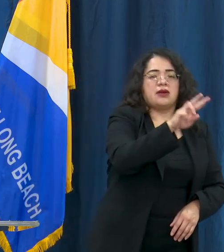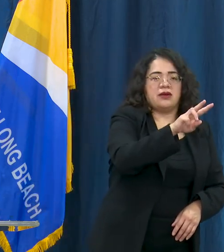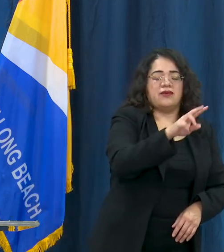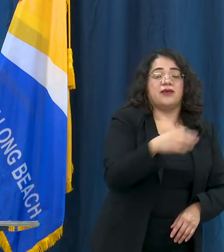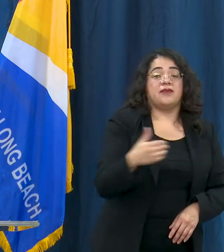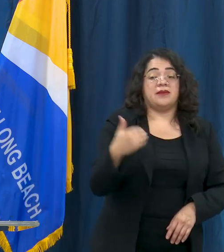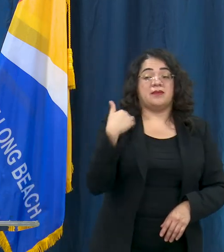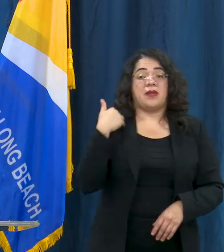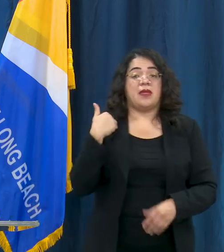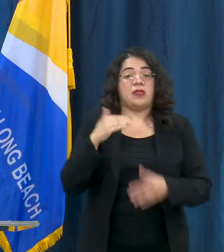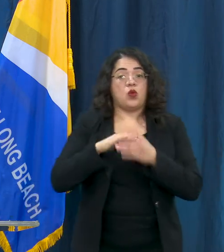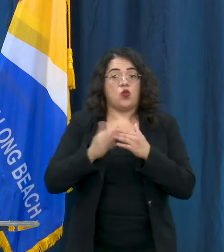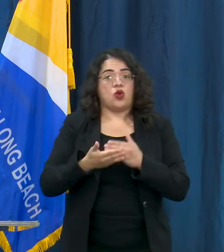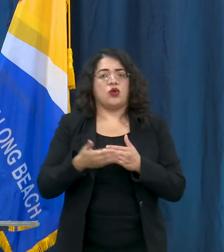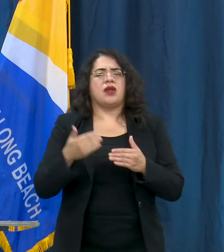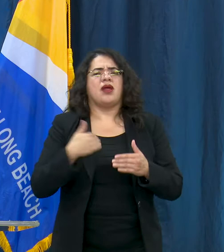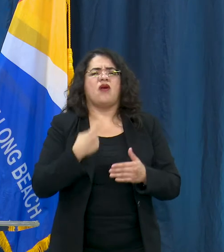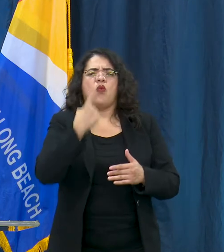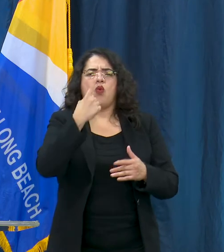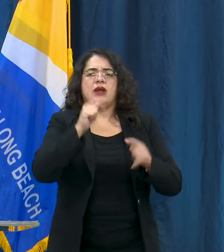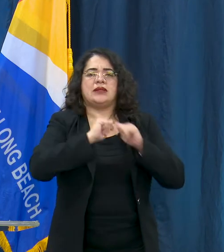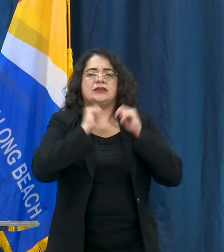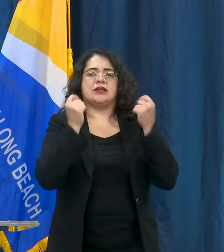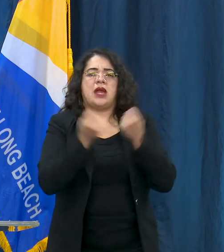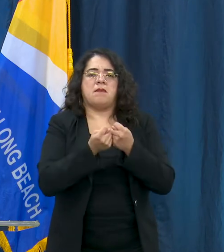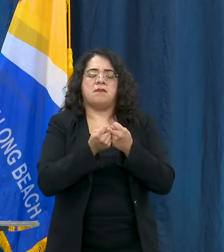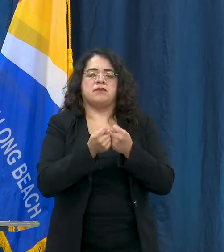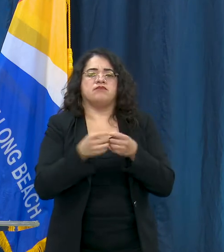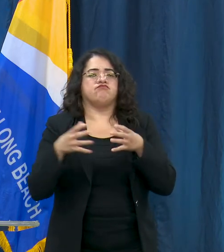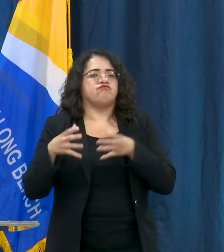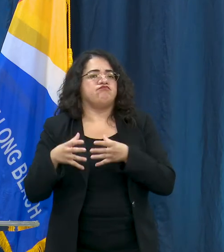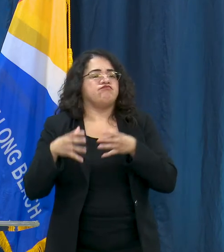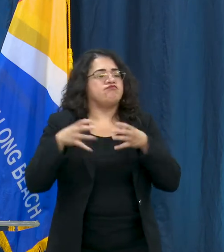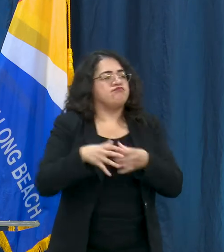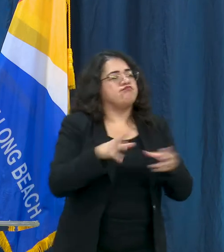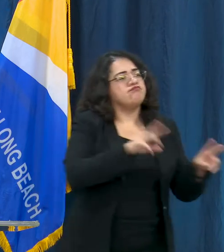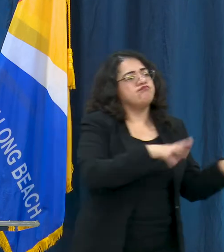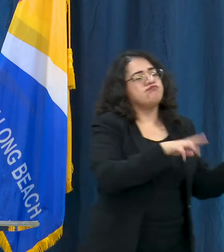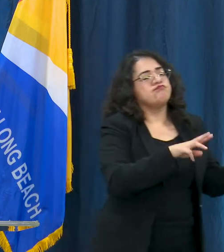the health department had a team of individuals go out to restaurants across